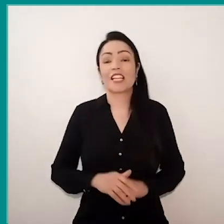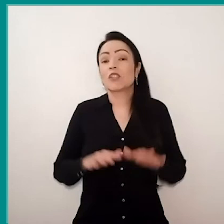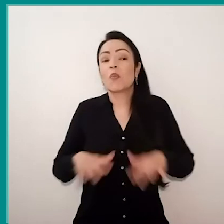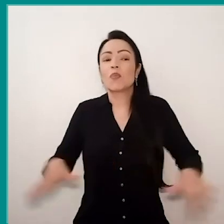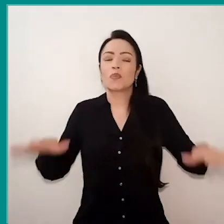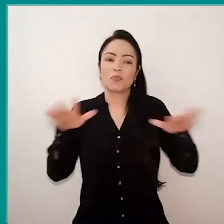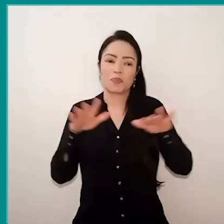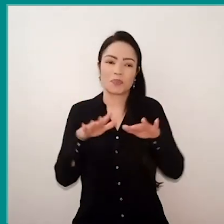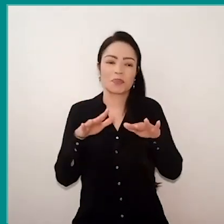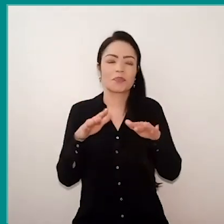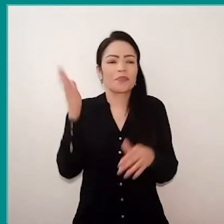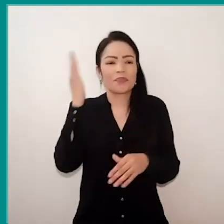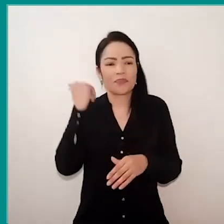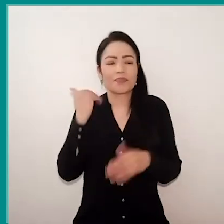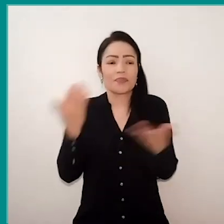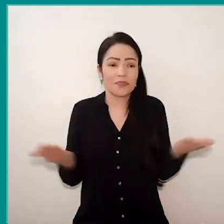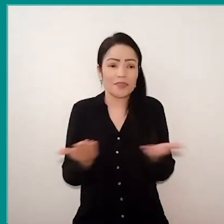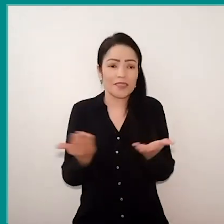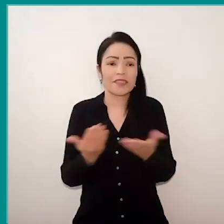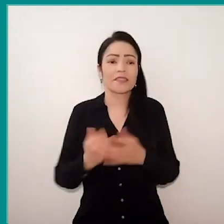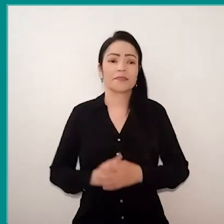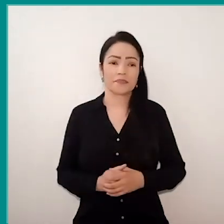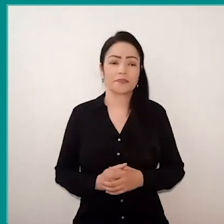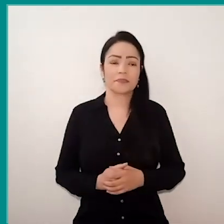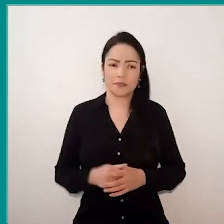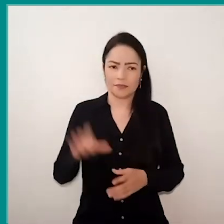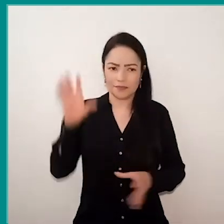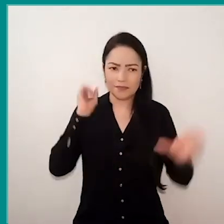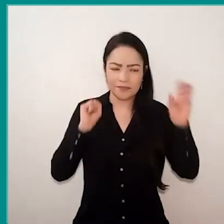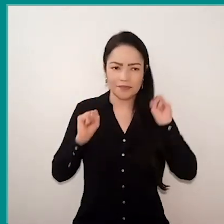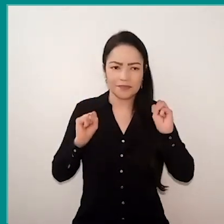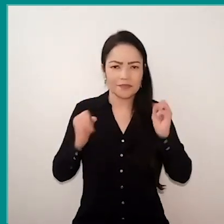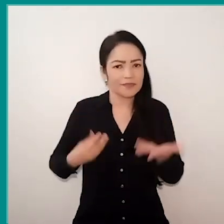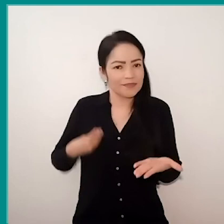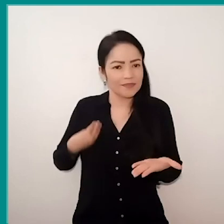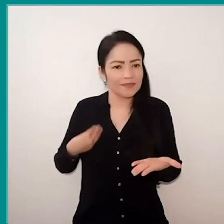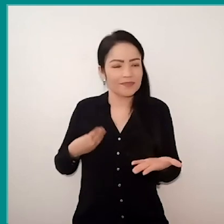And I know you now that you hear us and experience another reality,